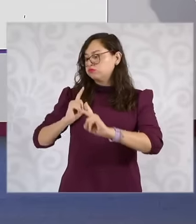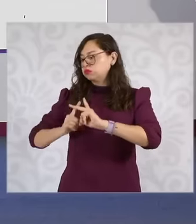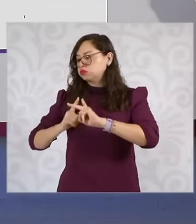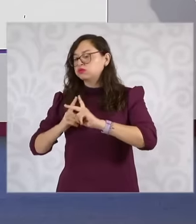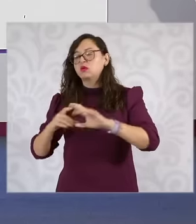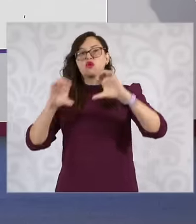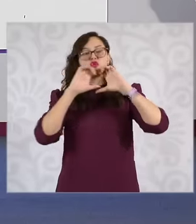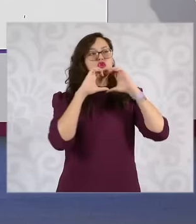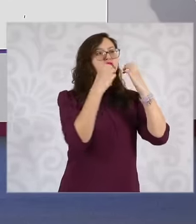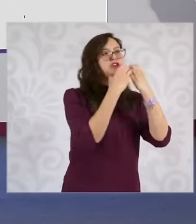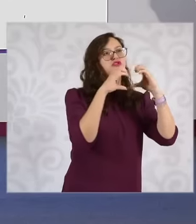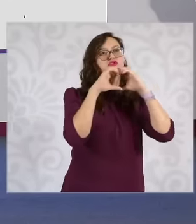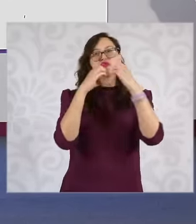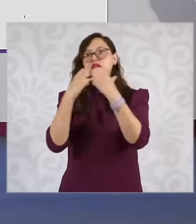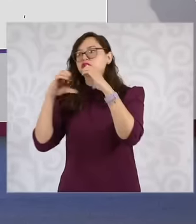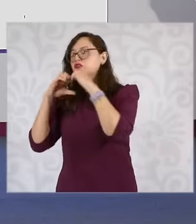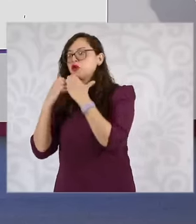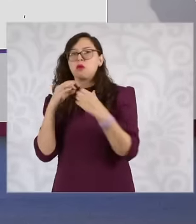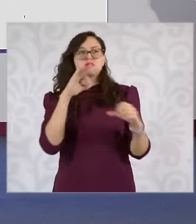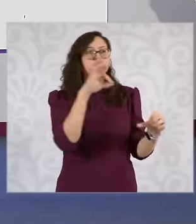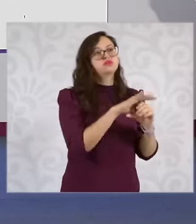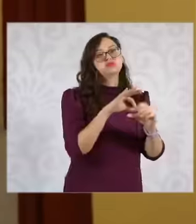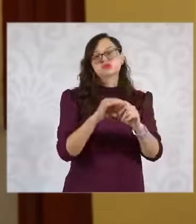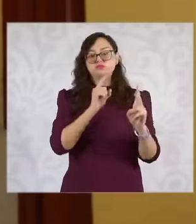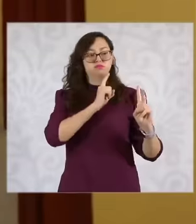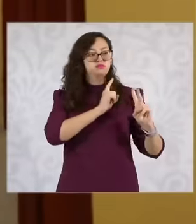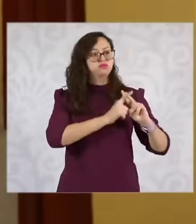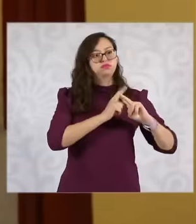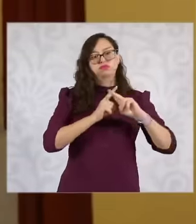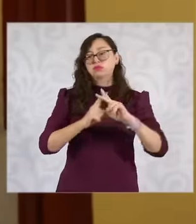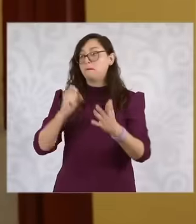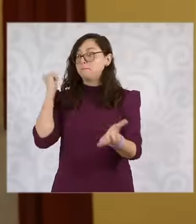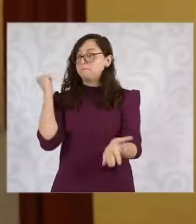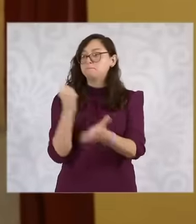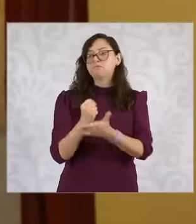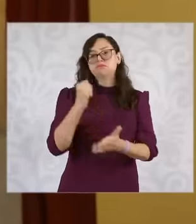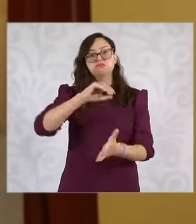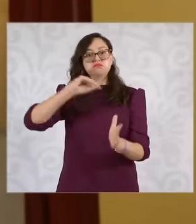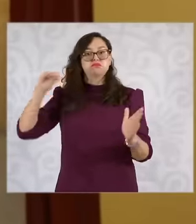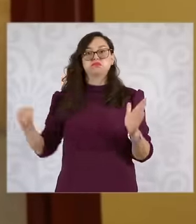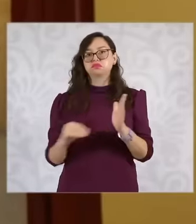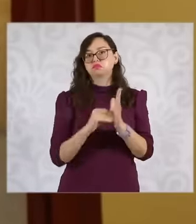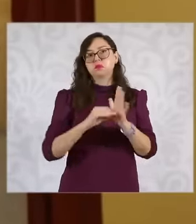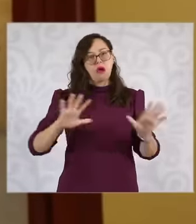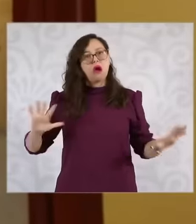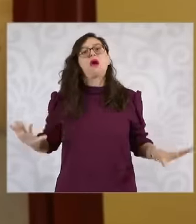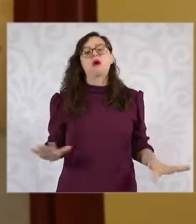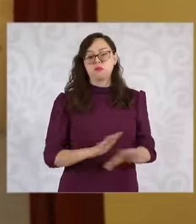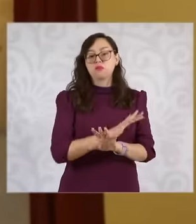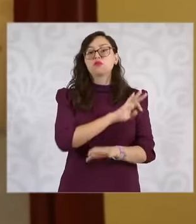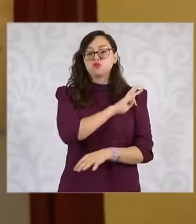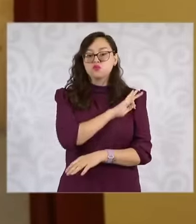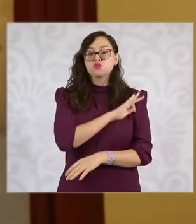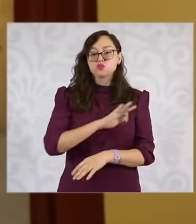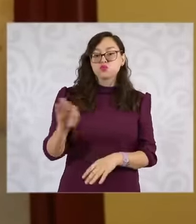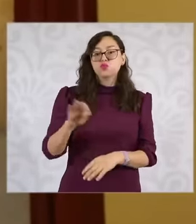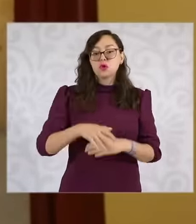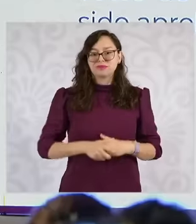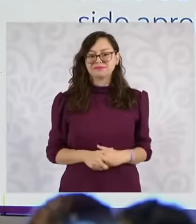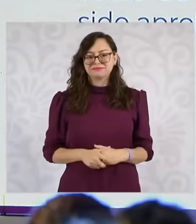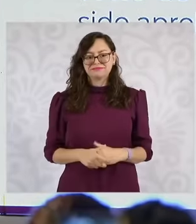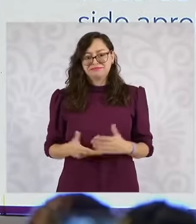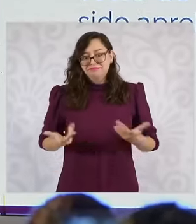and decide whether the additions or reforms have been approved. The Constitution has been modified a